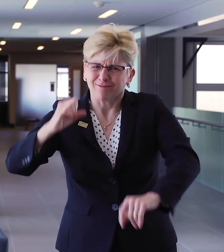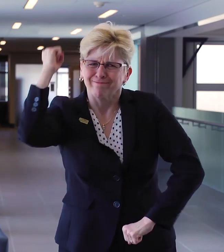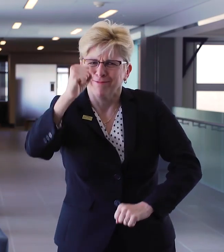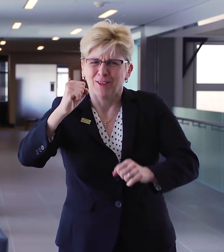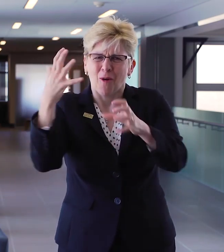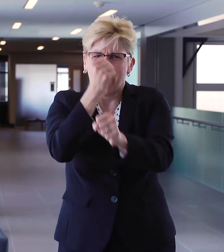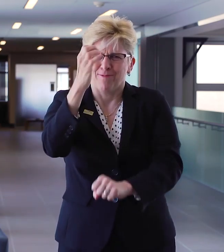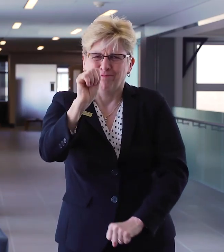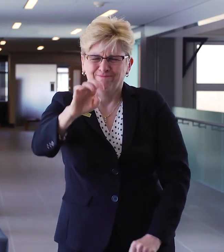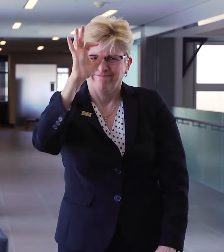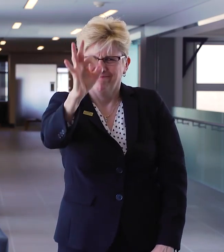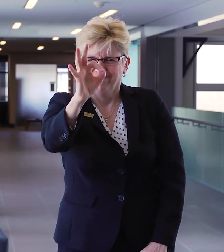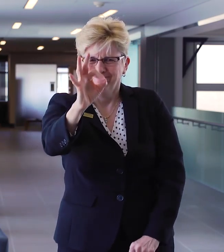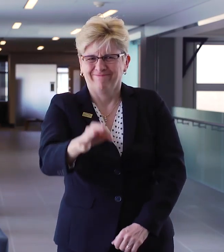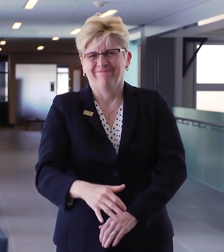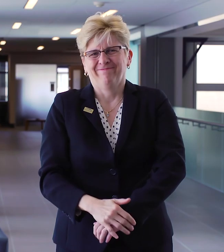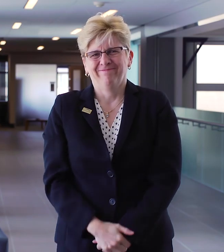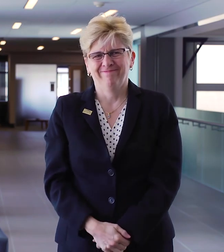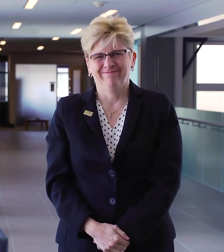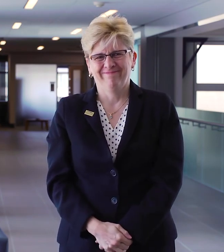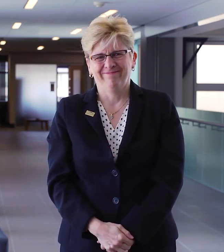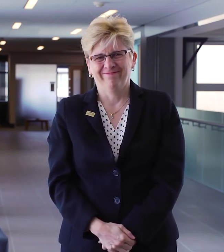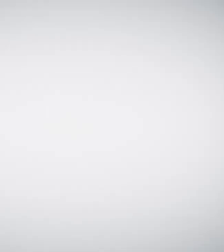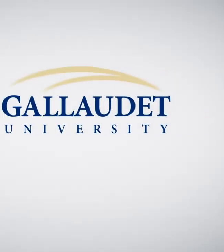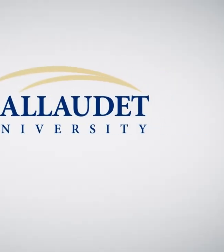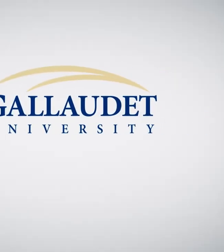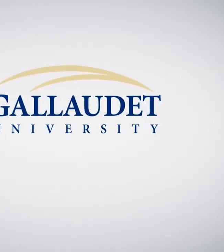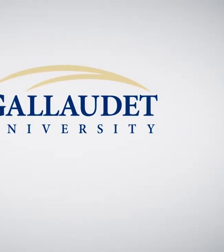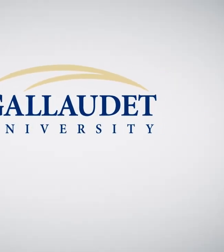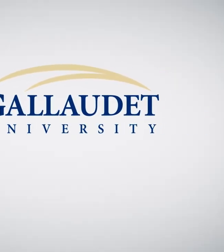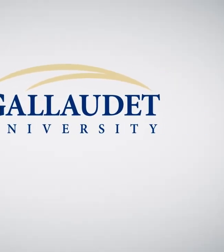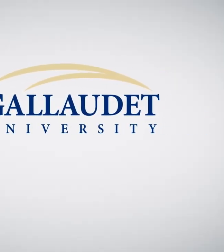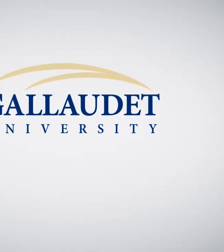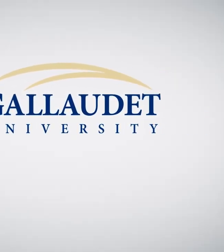For those who want to watch, it's tonight at 8 p.m. and you can watch it at: